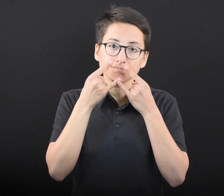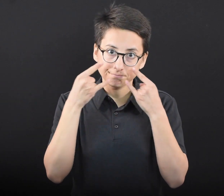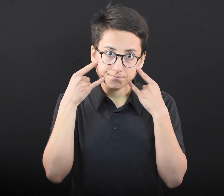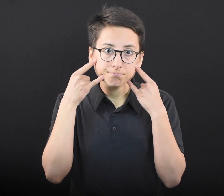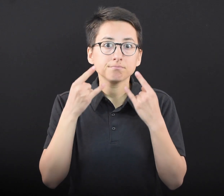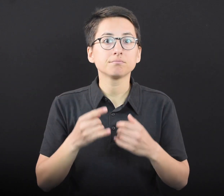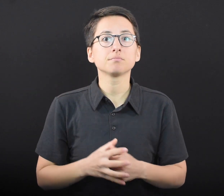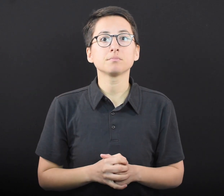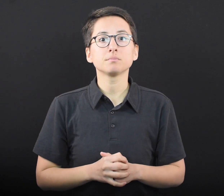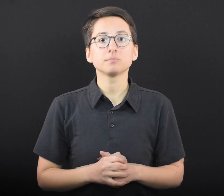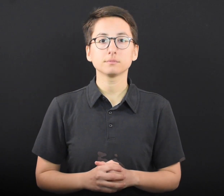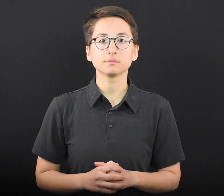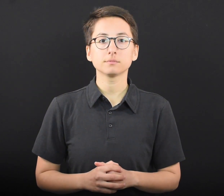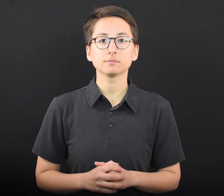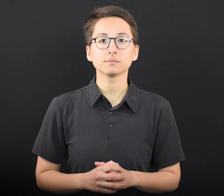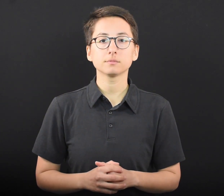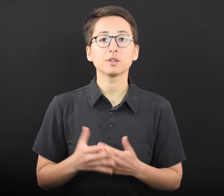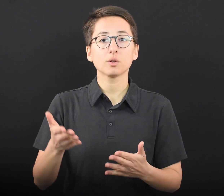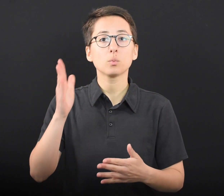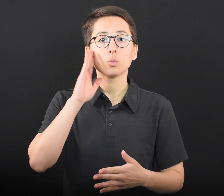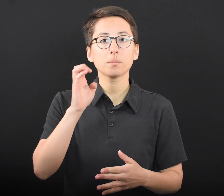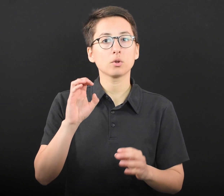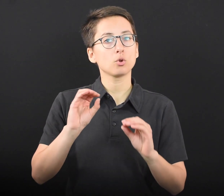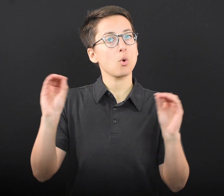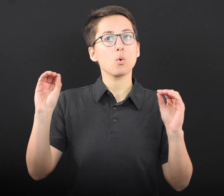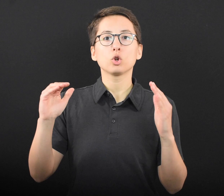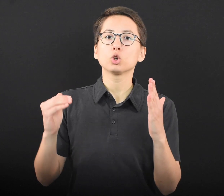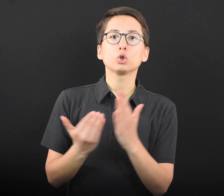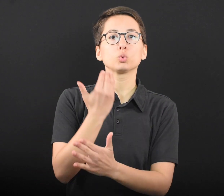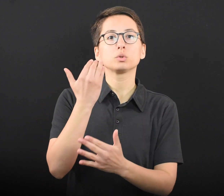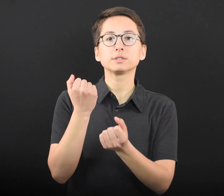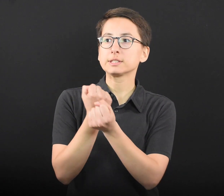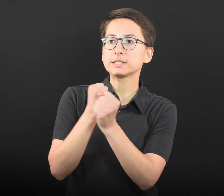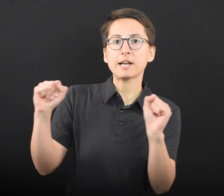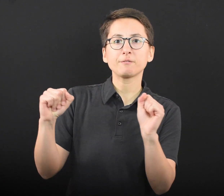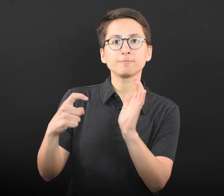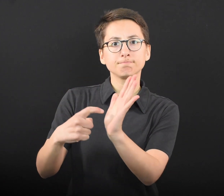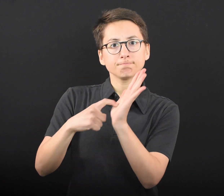• There will be no new safety requirements for businesses,